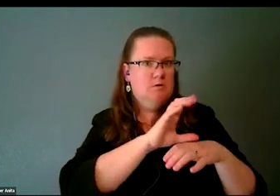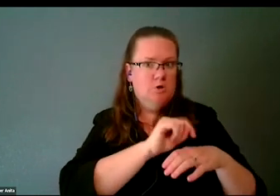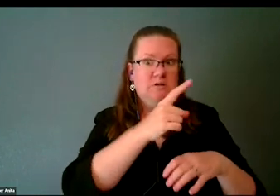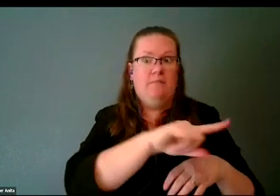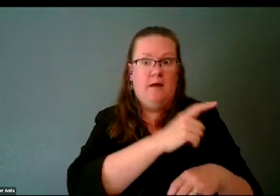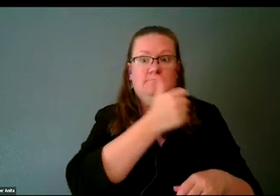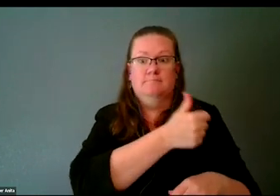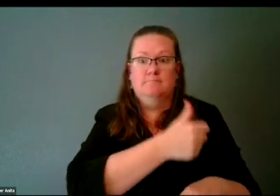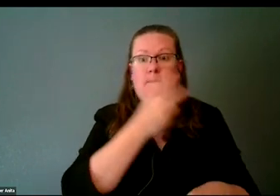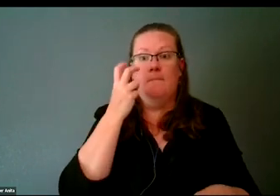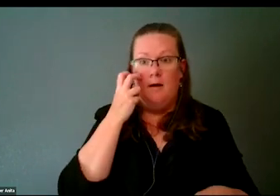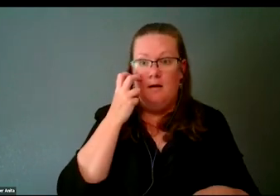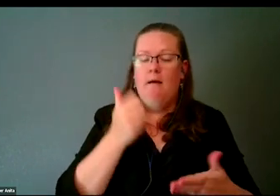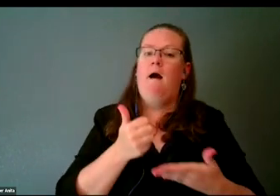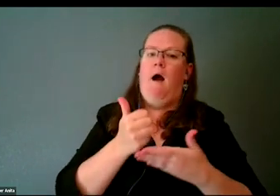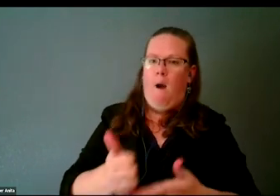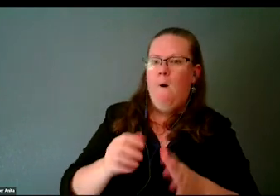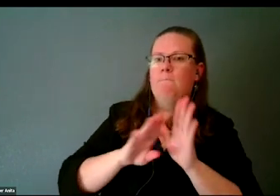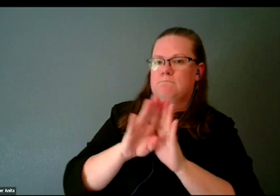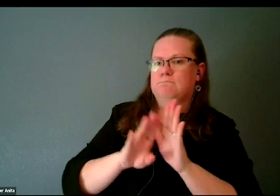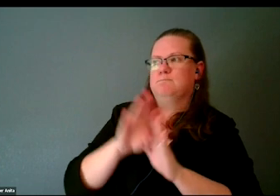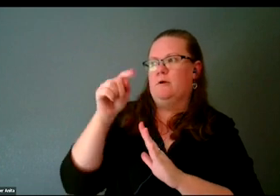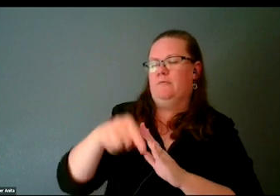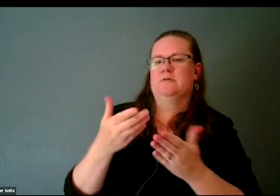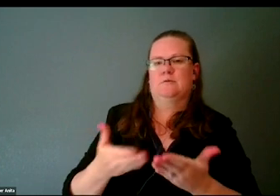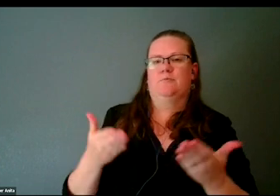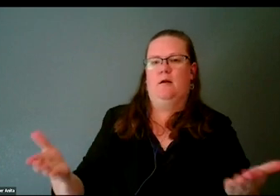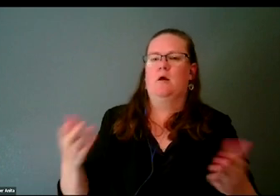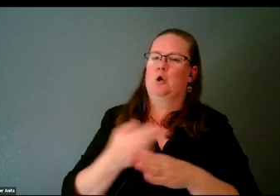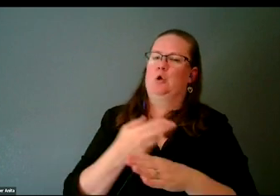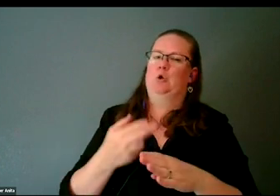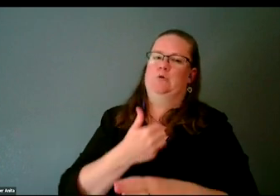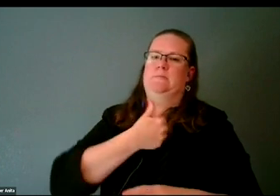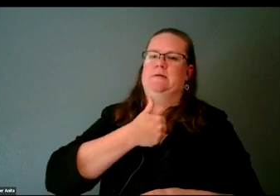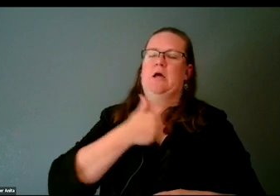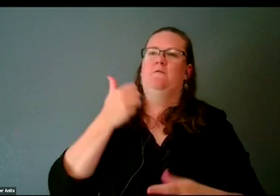actually helped create this product and then utilized myself to help roll out this product.